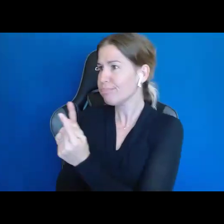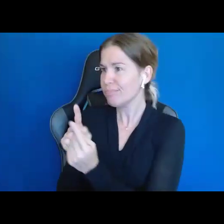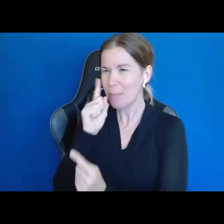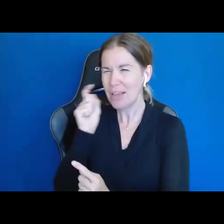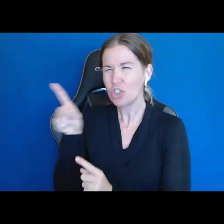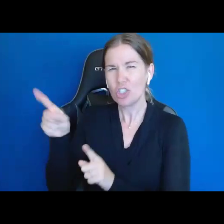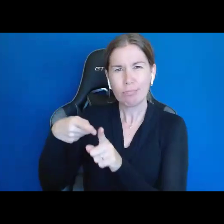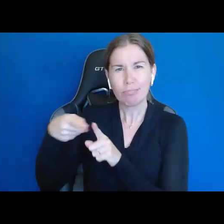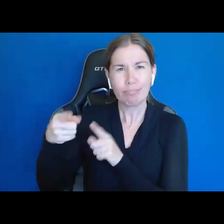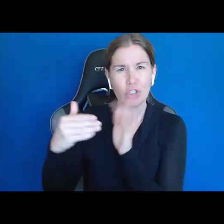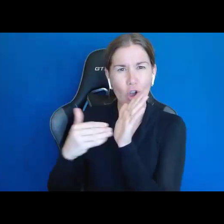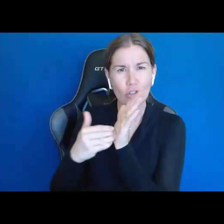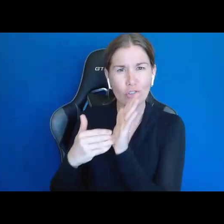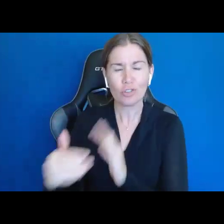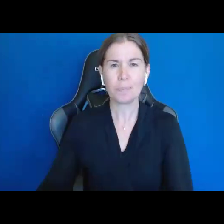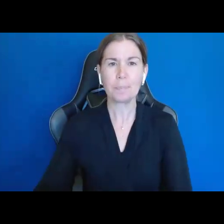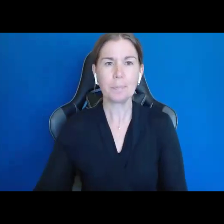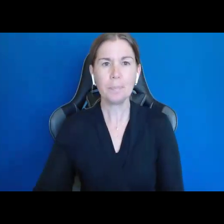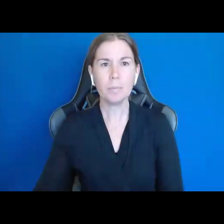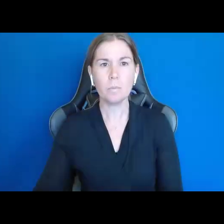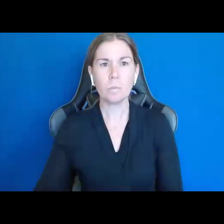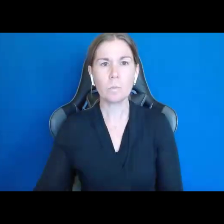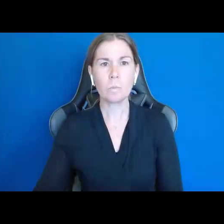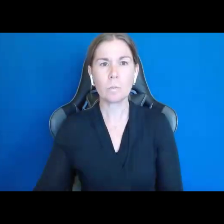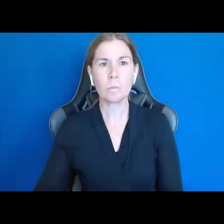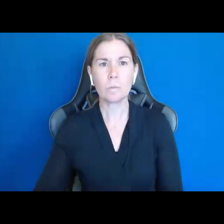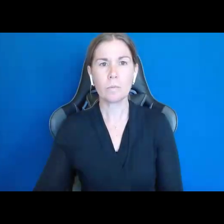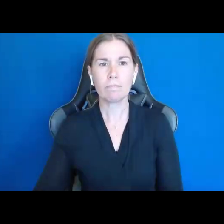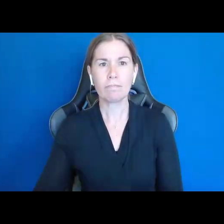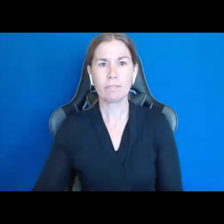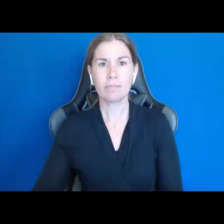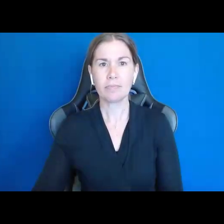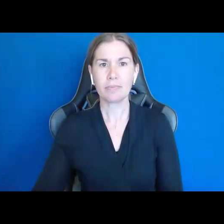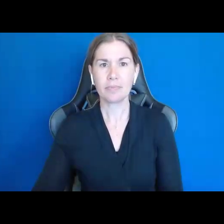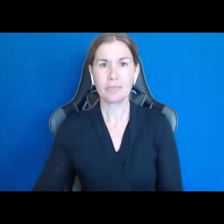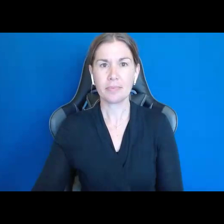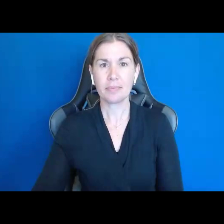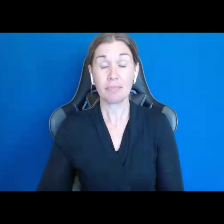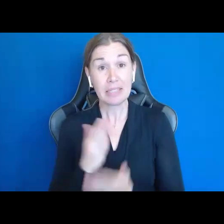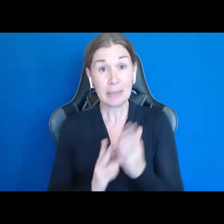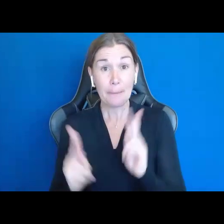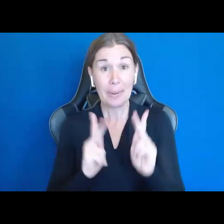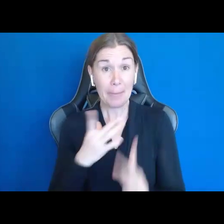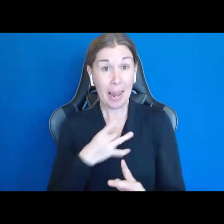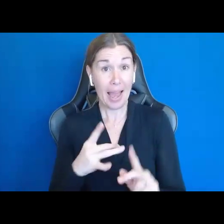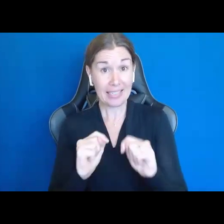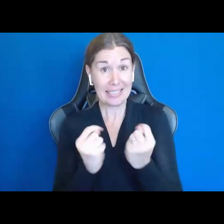a specialist in aging. Some people like to have a team. Sometimes we call that a Supported Decision Making network.